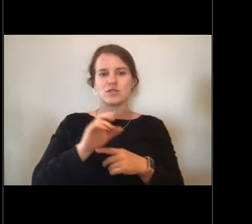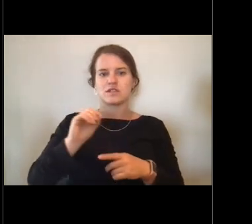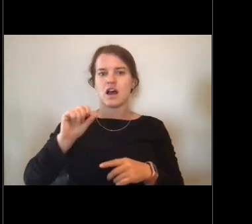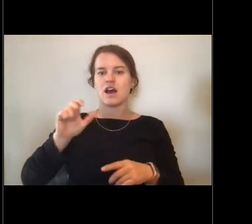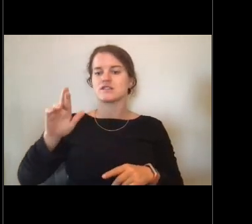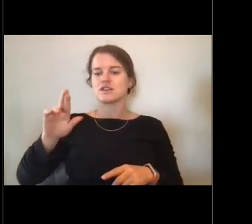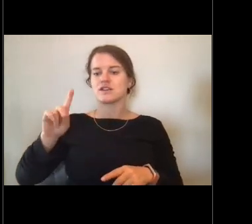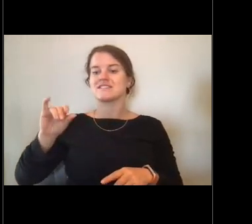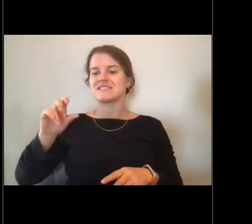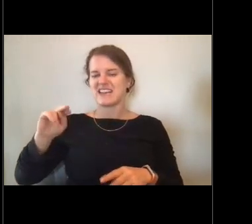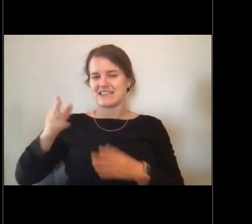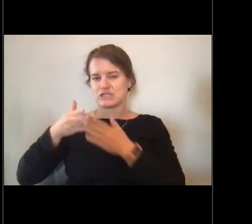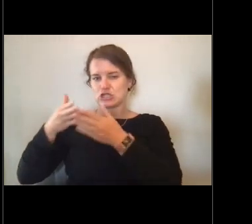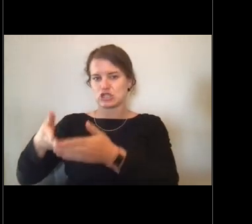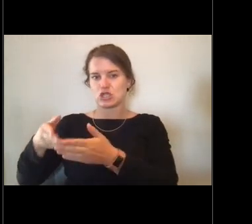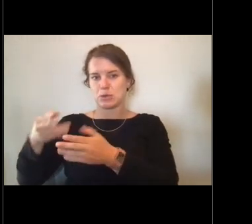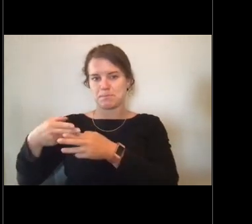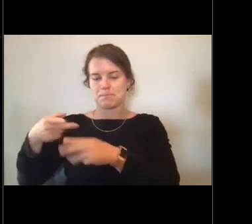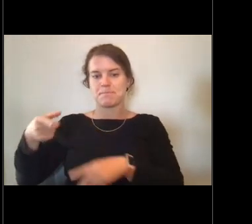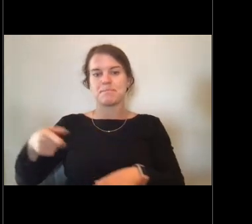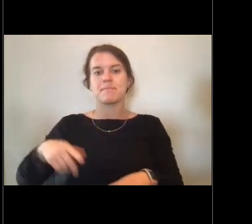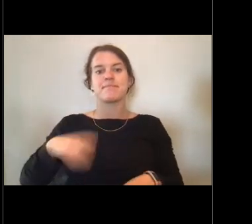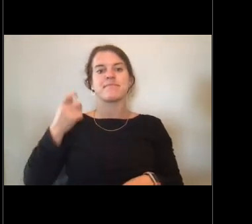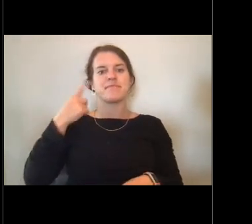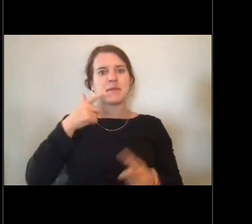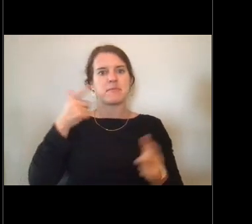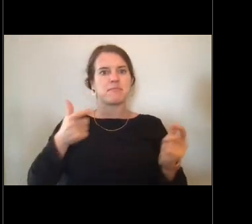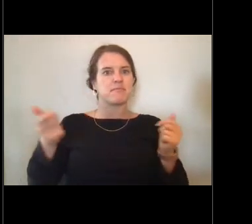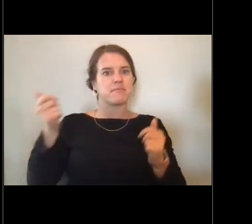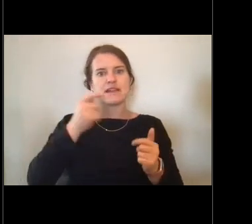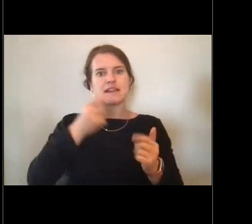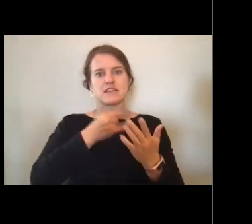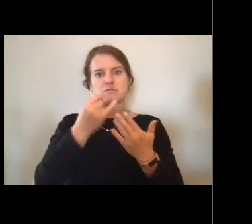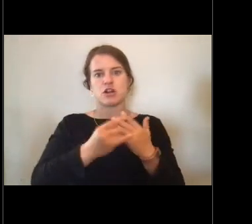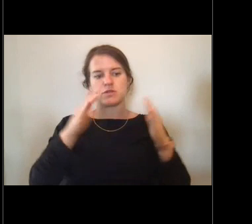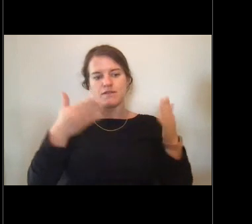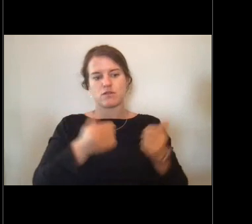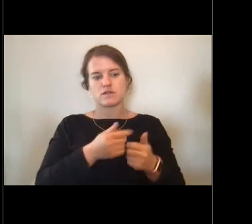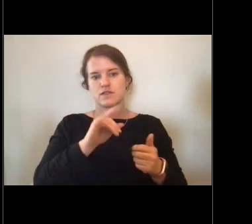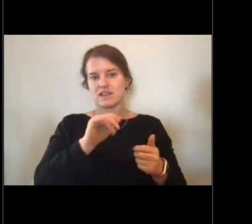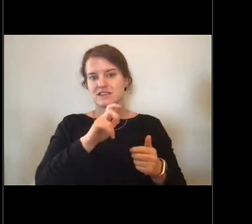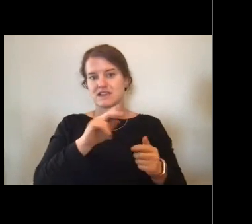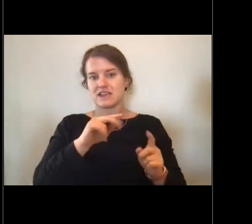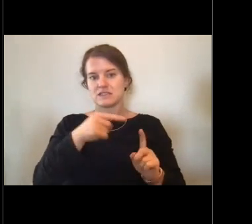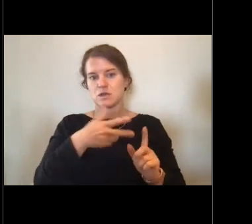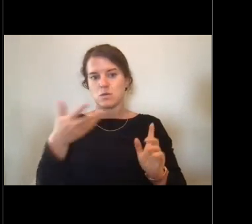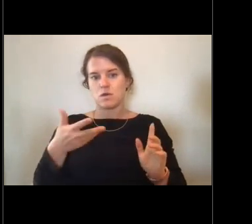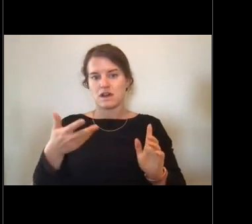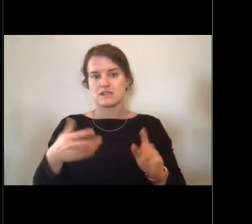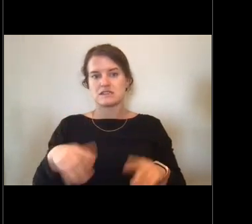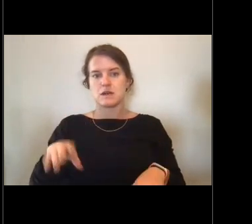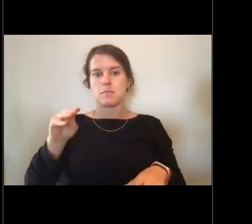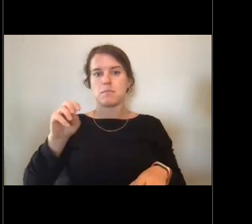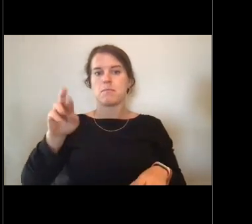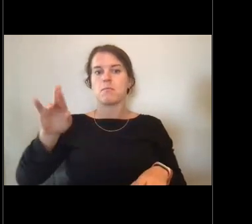And one of the biggest projects that we do on Dyson is the Moorings project. We have...